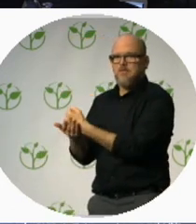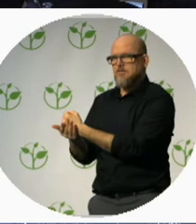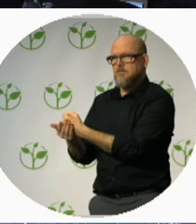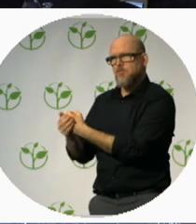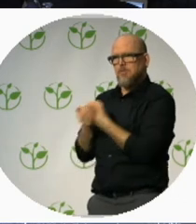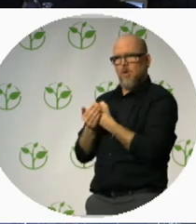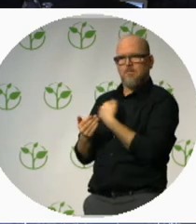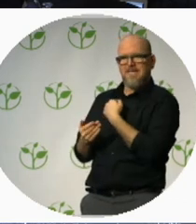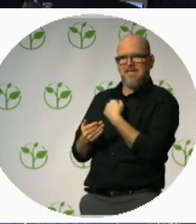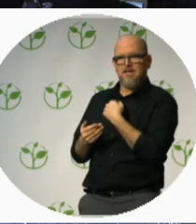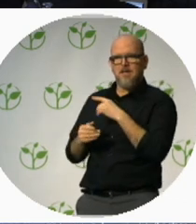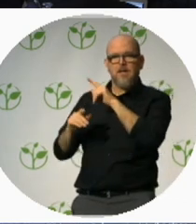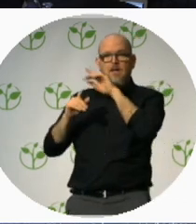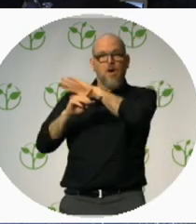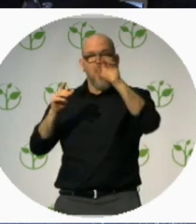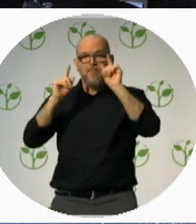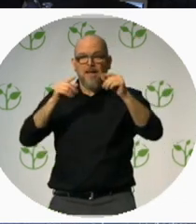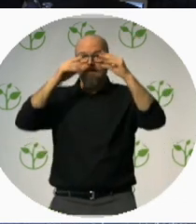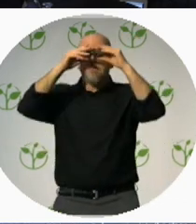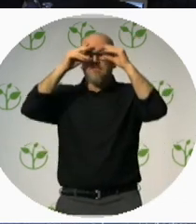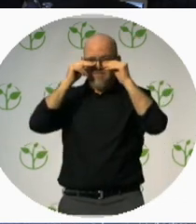only way you can see this. So eyes close everytone.